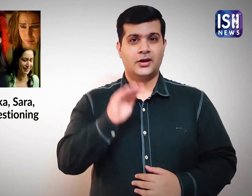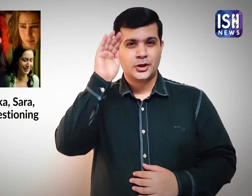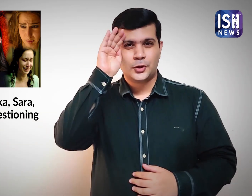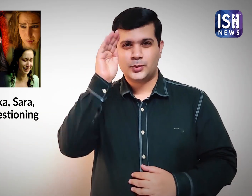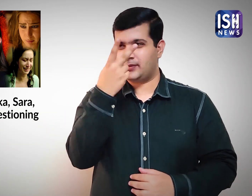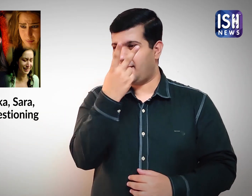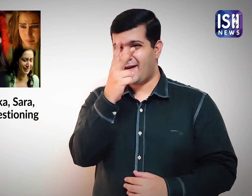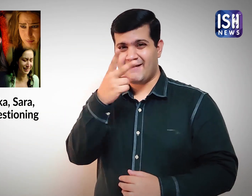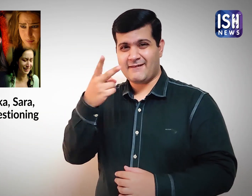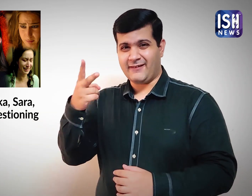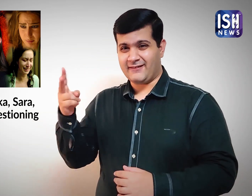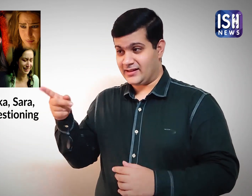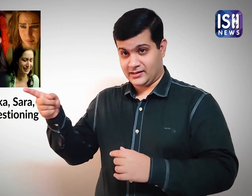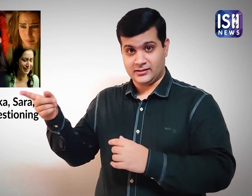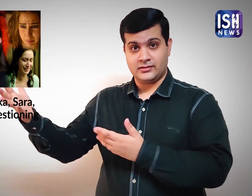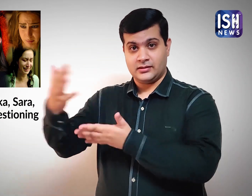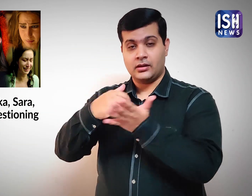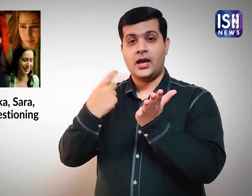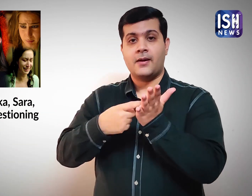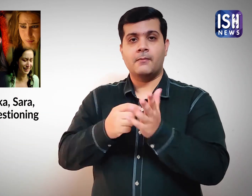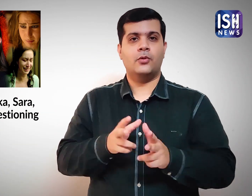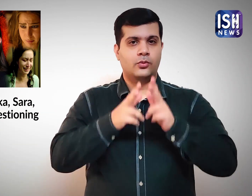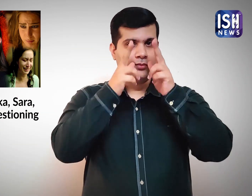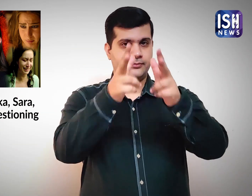According to various news reports,